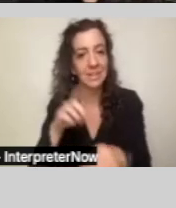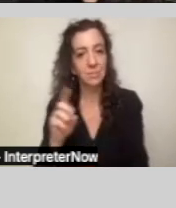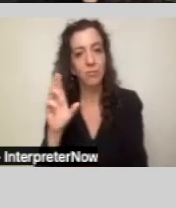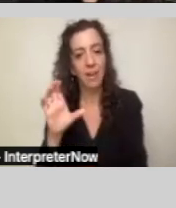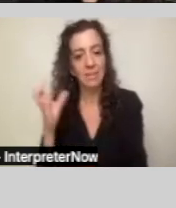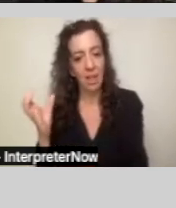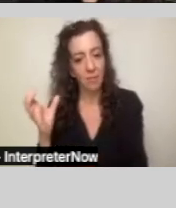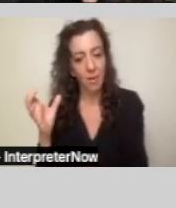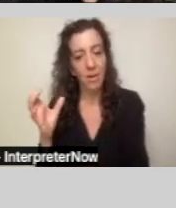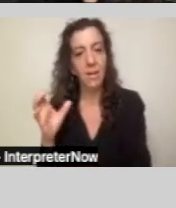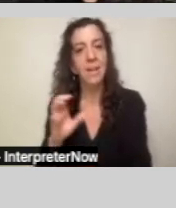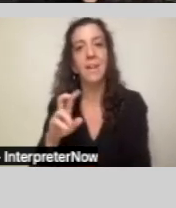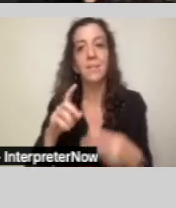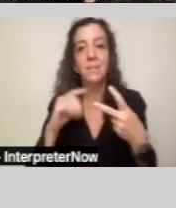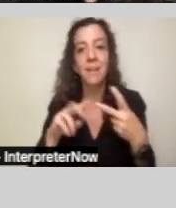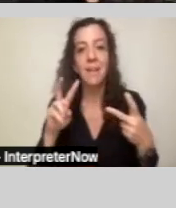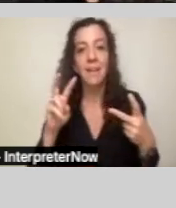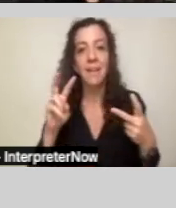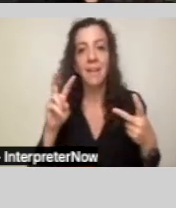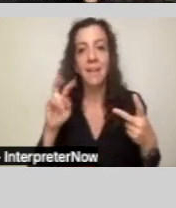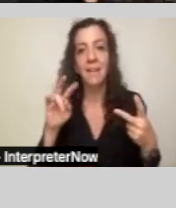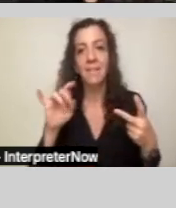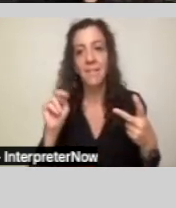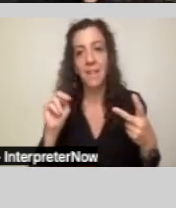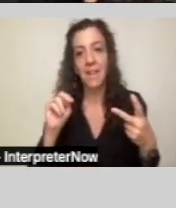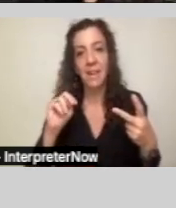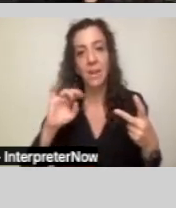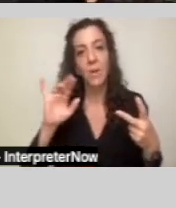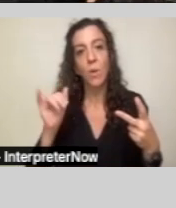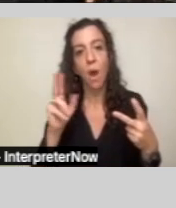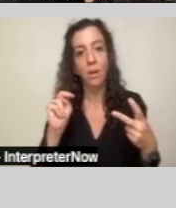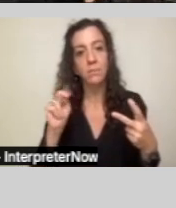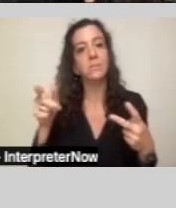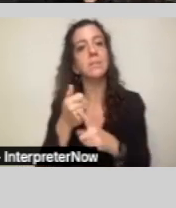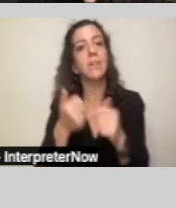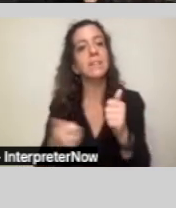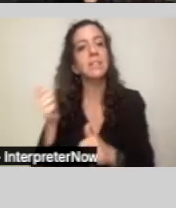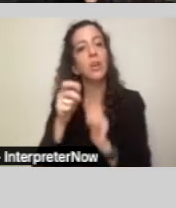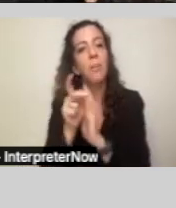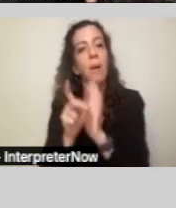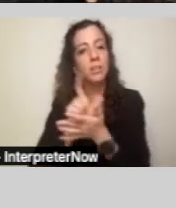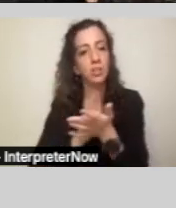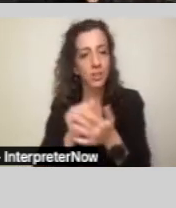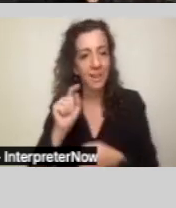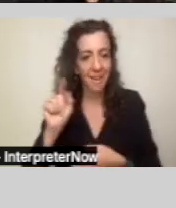Vivian Haun, senior policy attorney at the Legal Advocacy Unit at Disability Rights California.